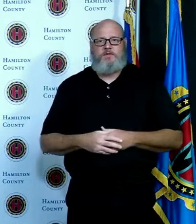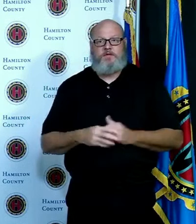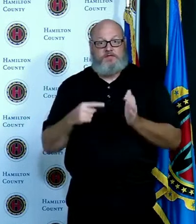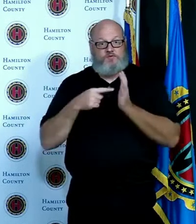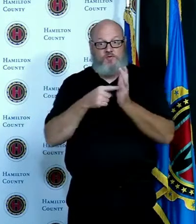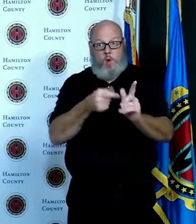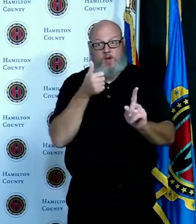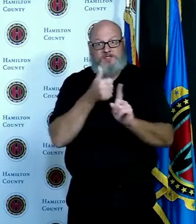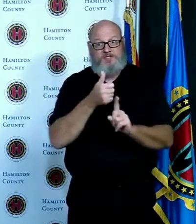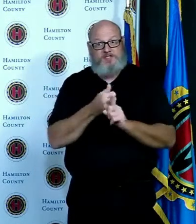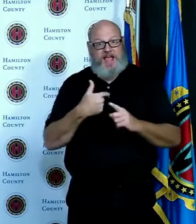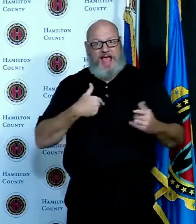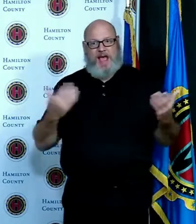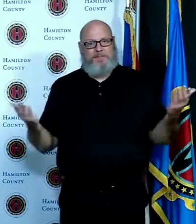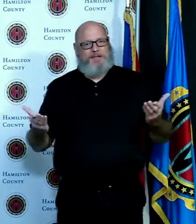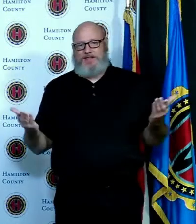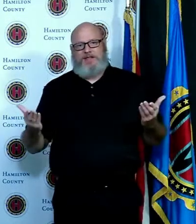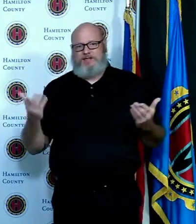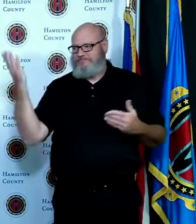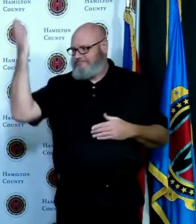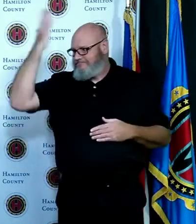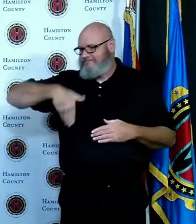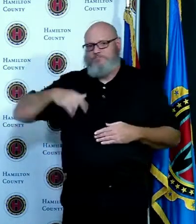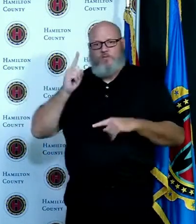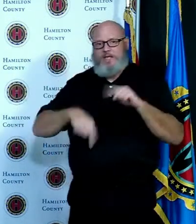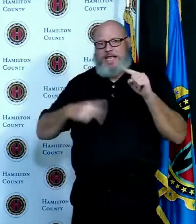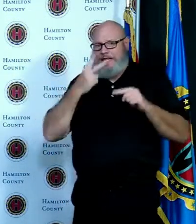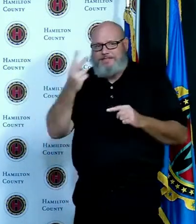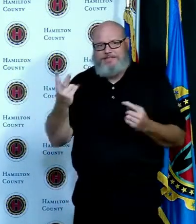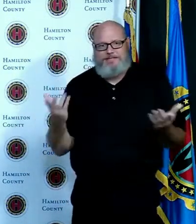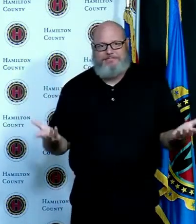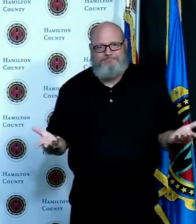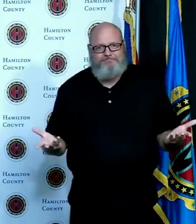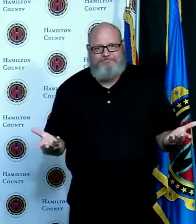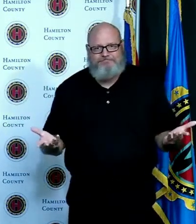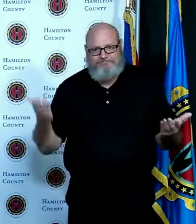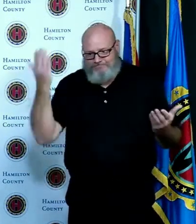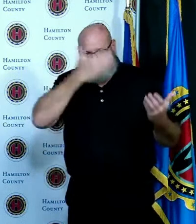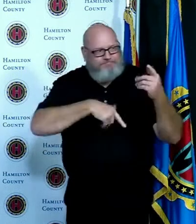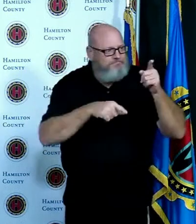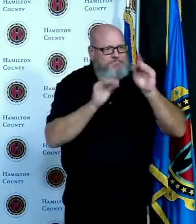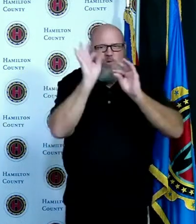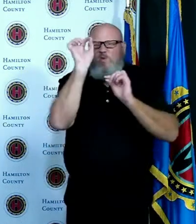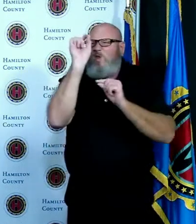all work together to help protect our families and to stop the spread of Covid so unfortunately this